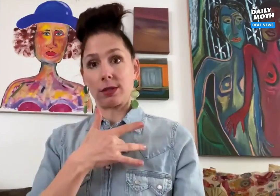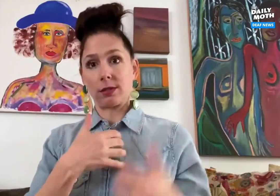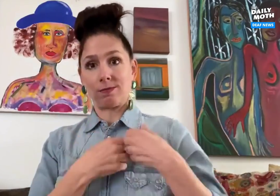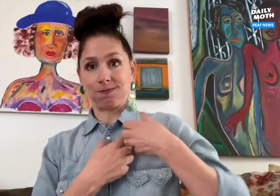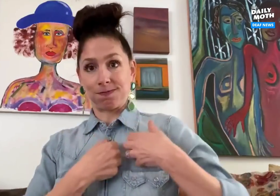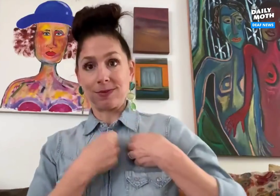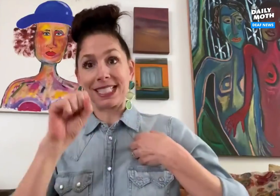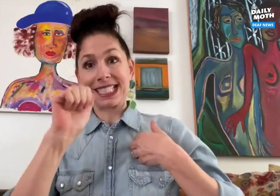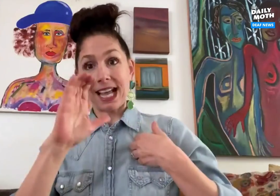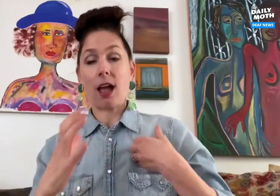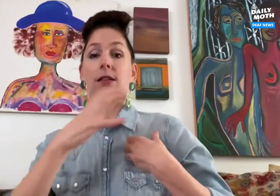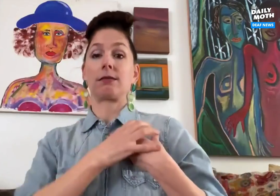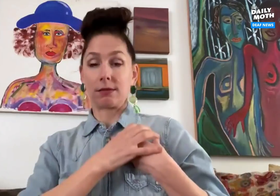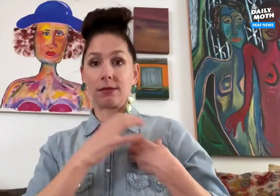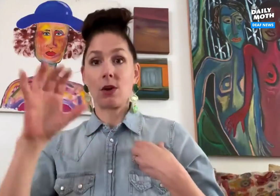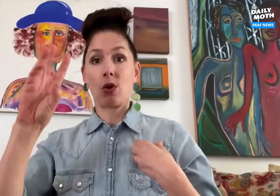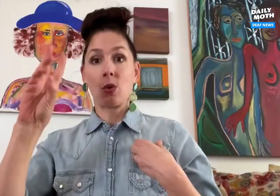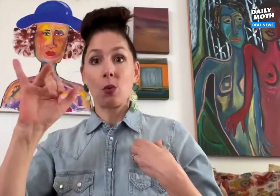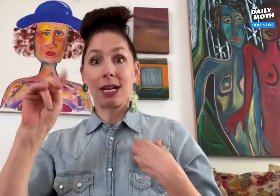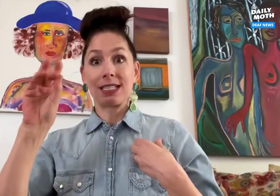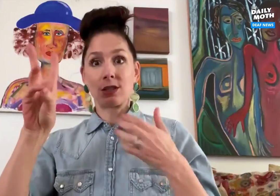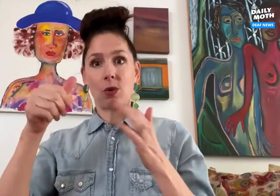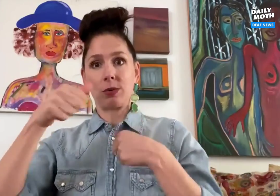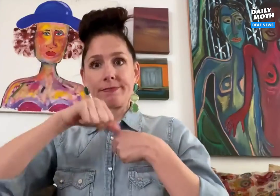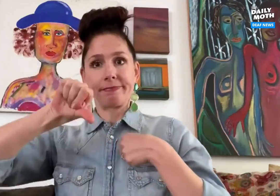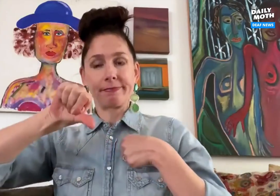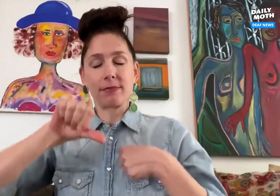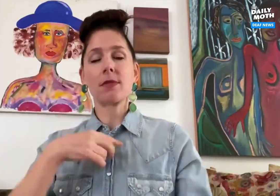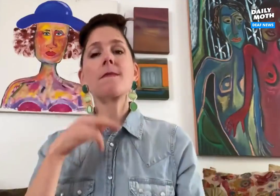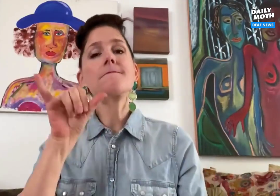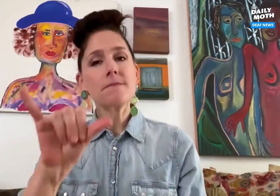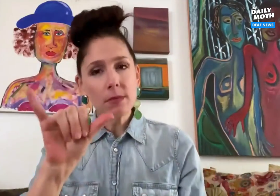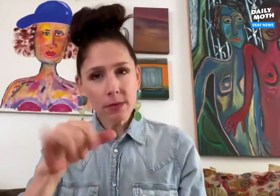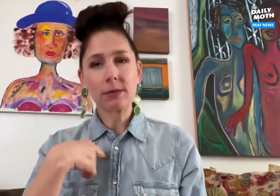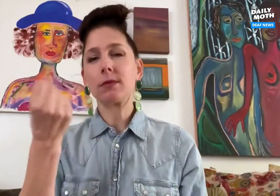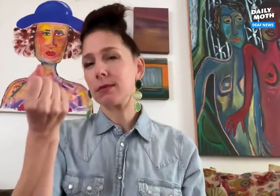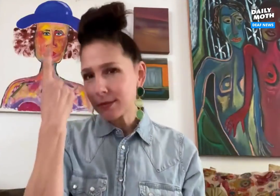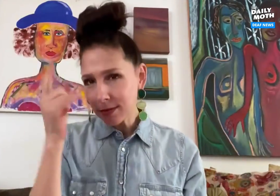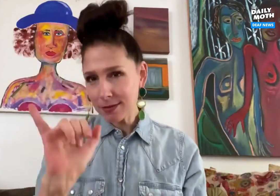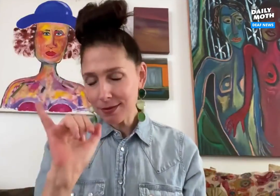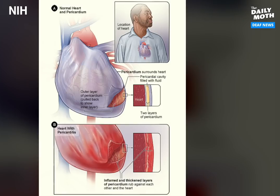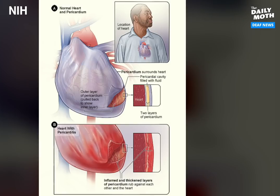that lines the heart. 'Window' in this instance actually means 'incision' and this all helped me understand.